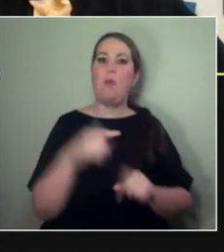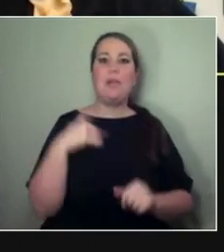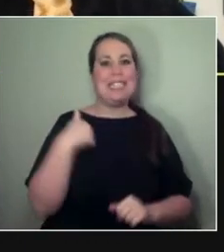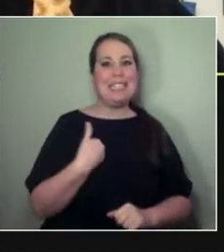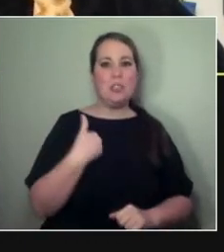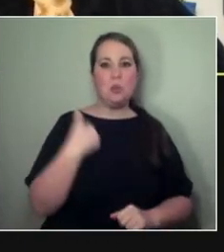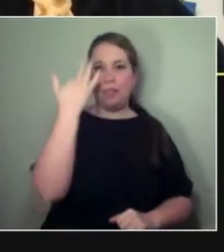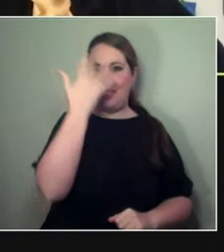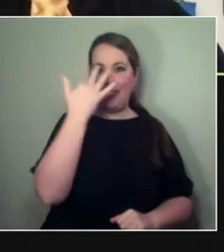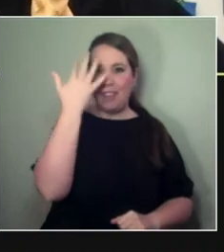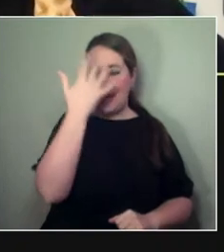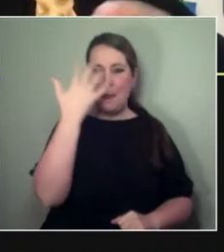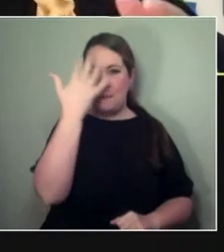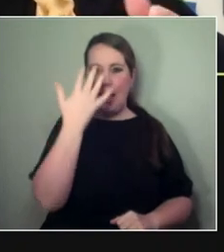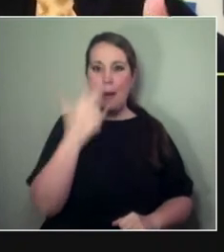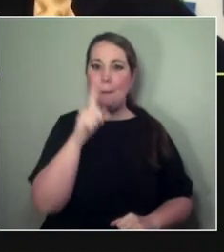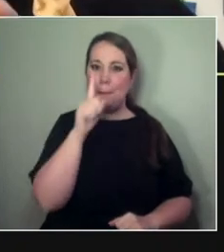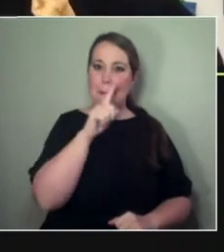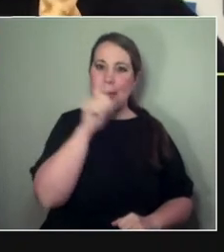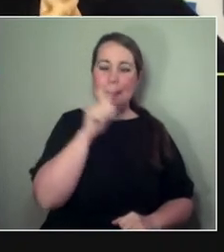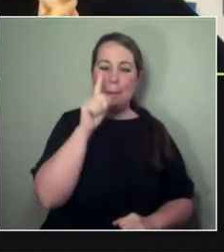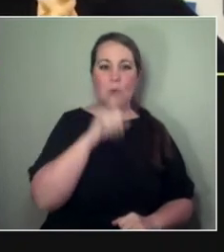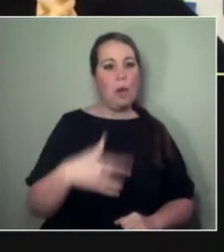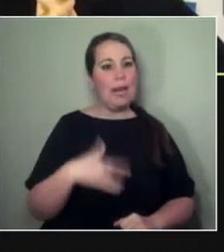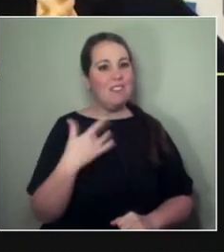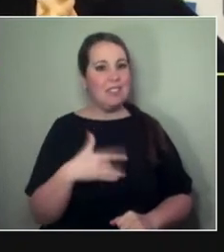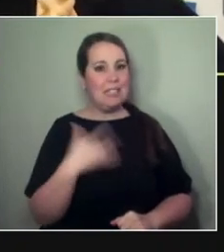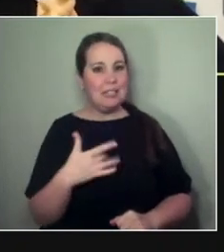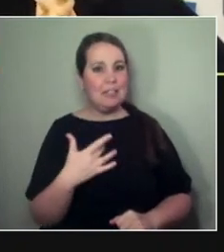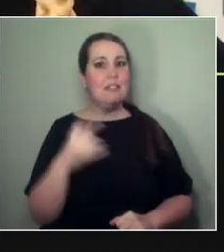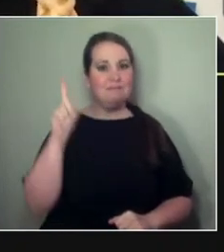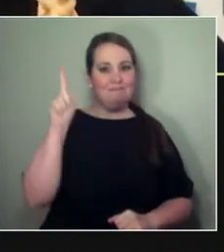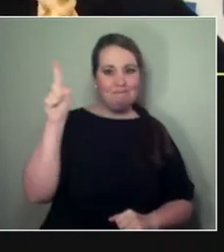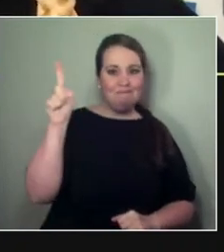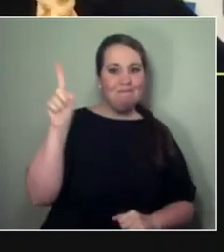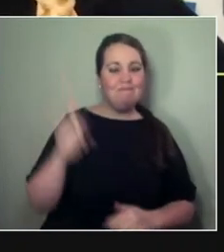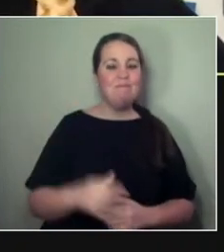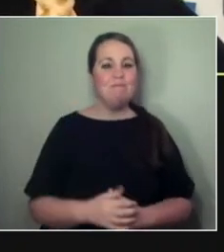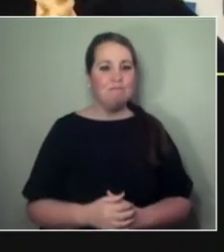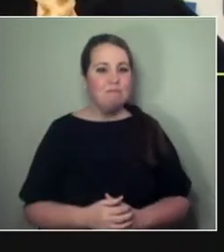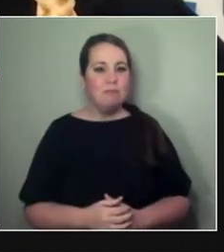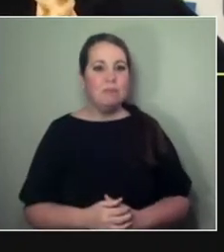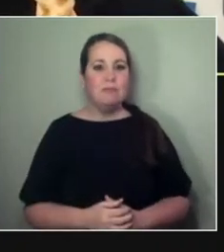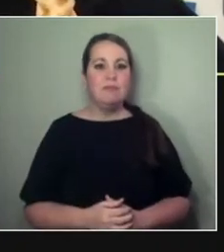So, our main kind of connection between us, even though we are diverse, 716 00:39:56,367 --> 00:39:255,8508 is that Aotearoa is a version of home, you know? 717 00:39:255,8508 --> 00:40:04,266 So, we kind of have that that we always speak back to.